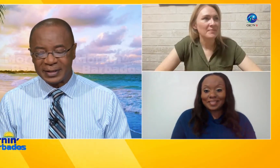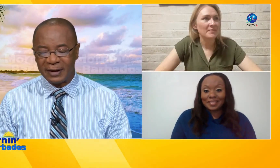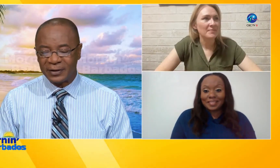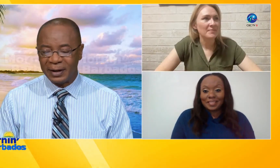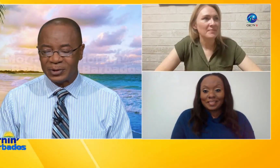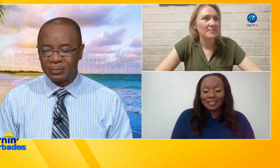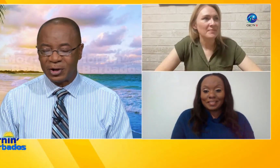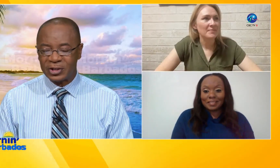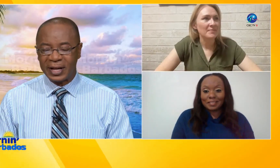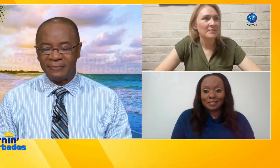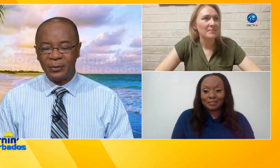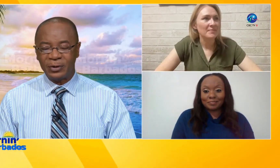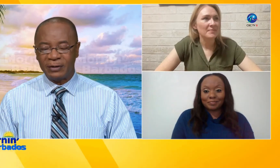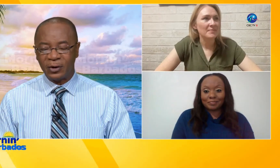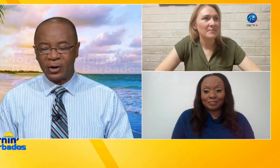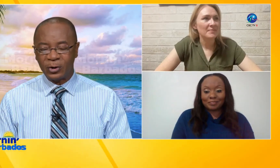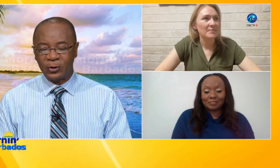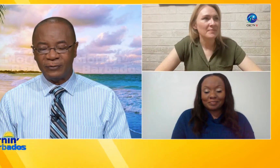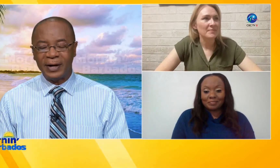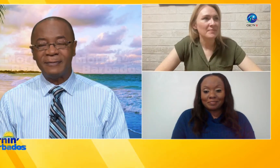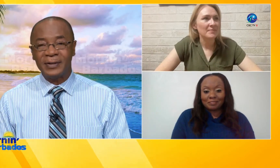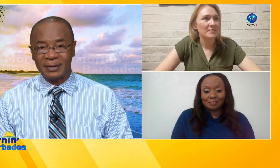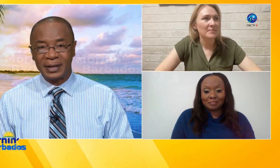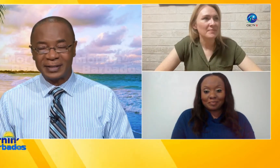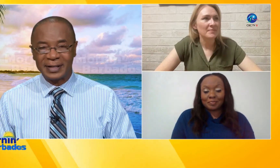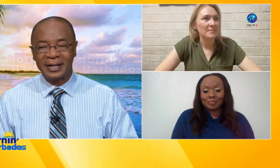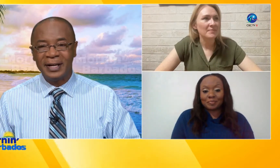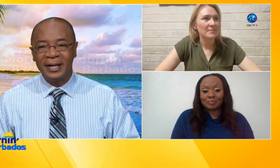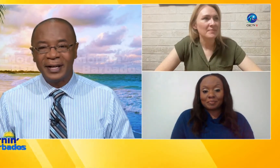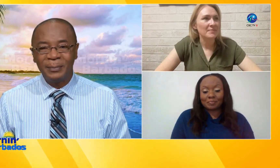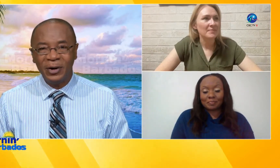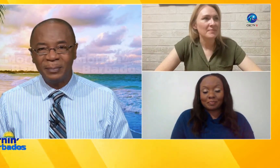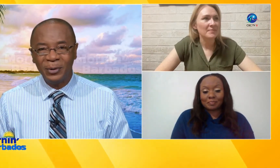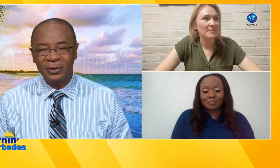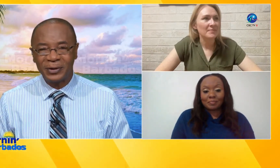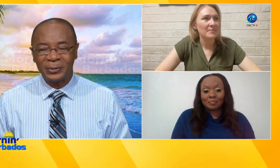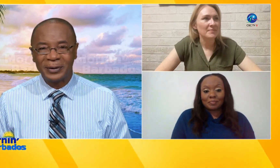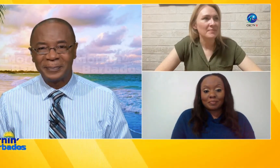Barbados deaf Calypso project and the founder of audio visibility good morning both of you